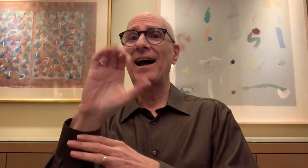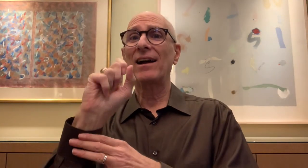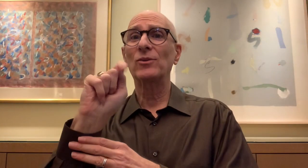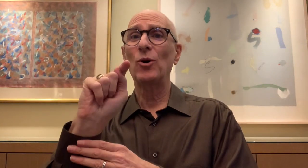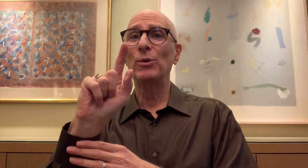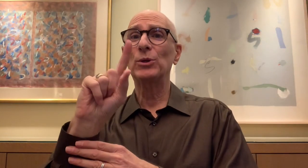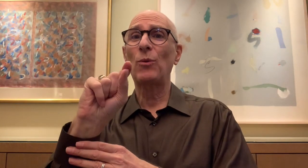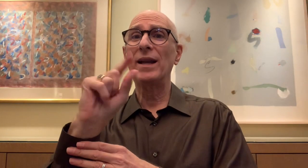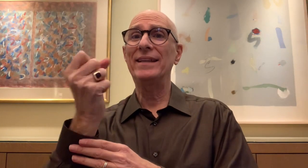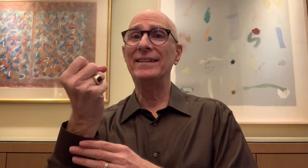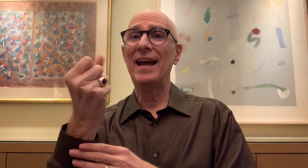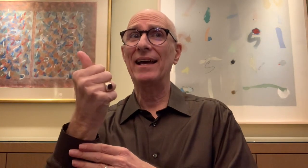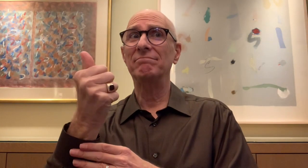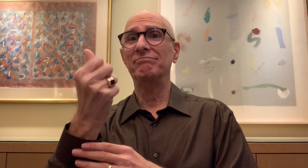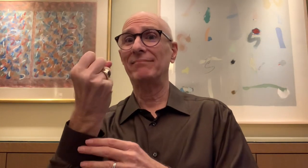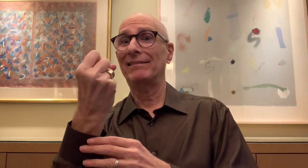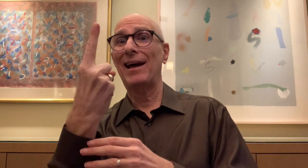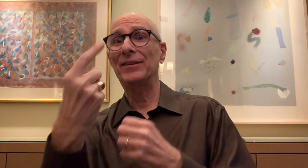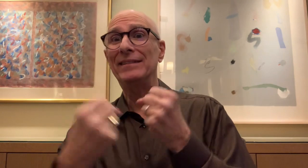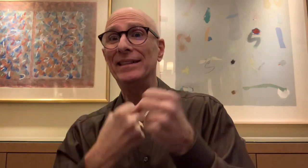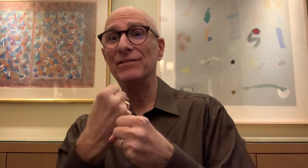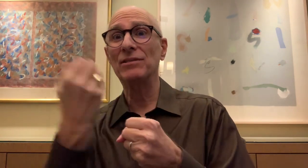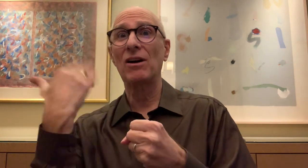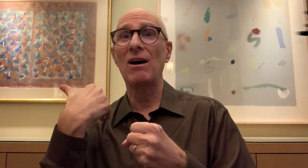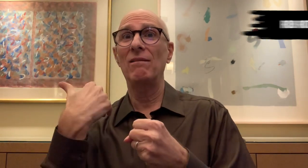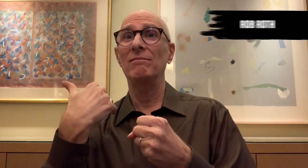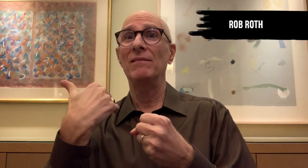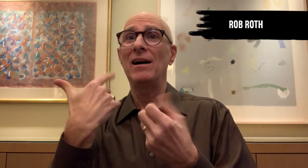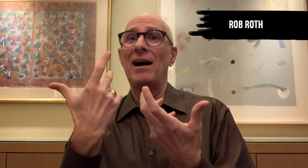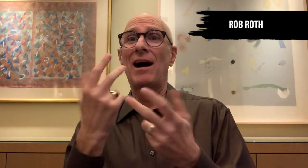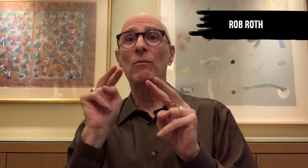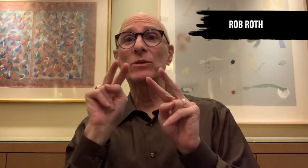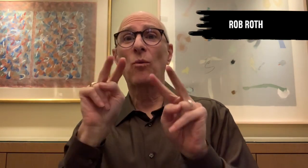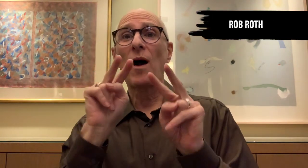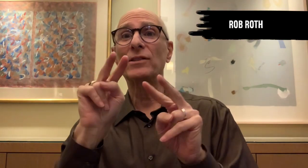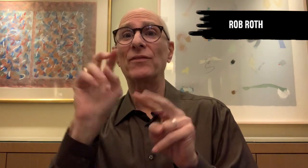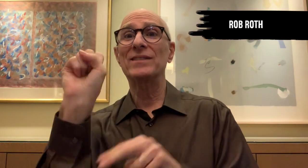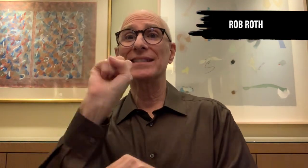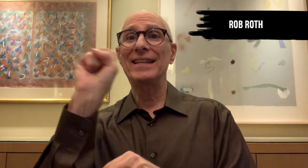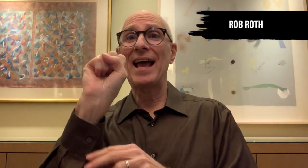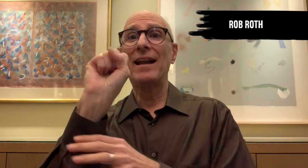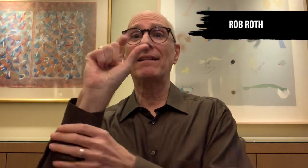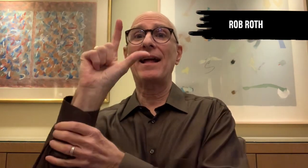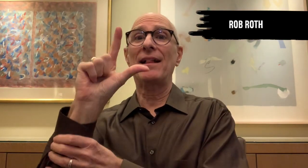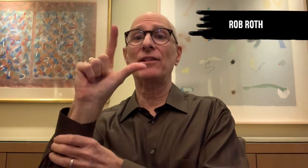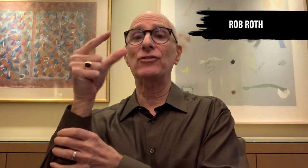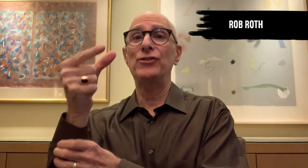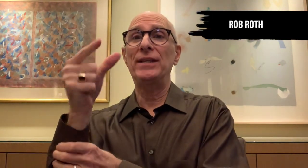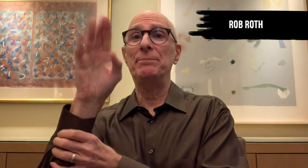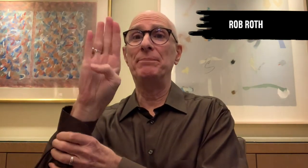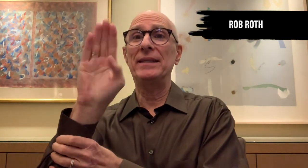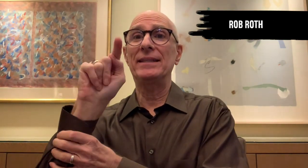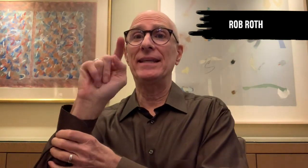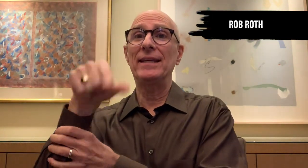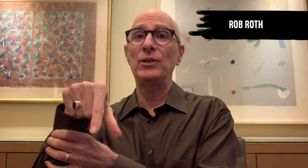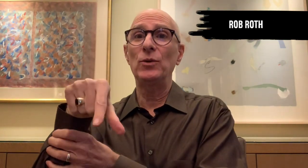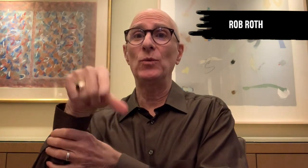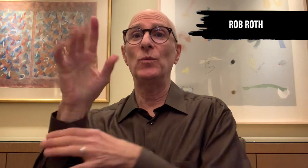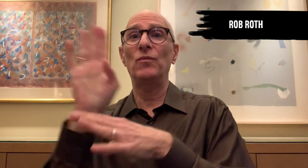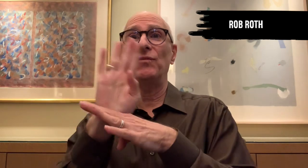It was around October 2010, apx 10-11 years ago, when I watched some films at Seattle LGBT Film Festival.